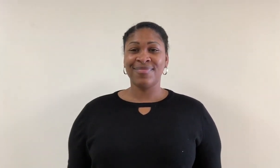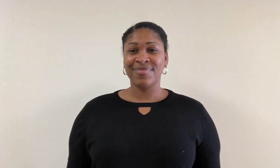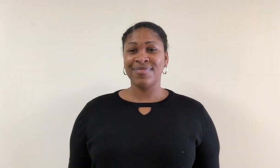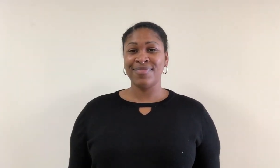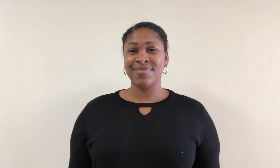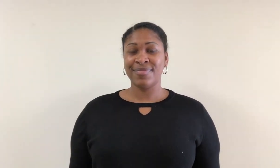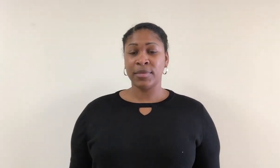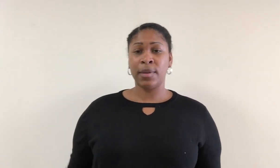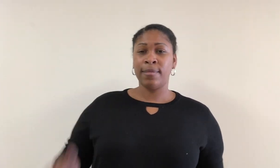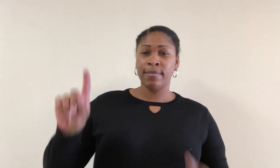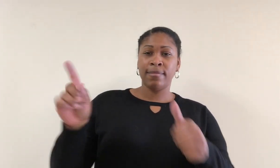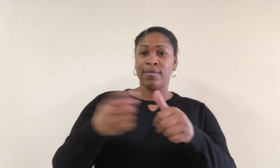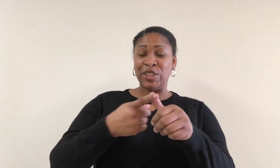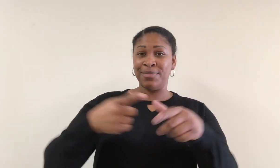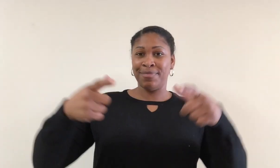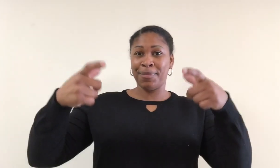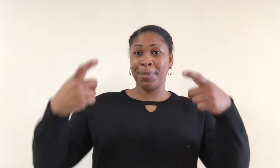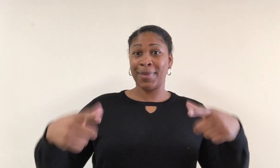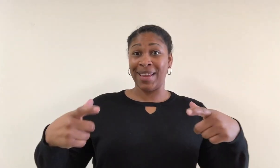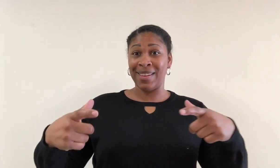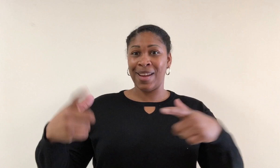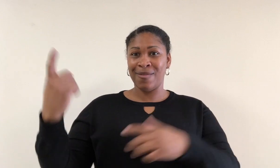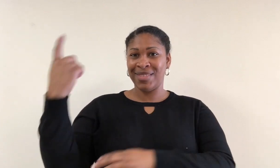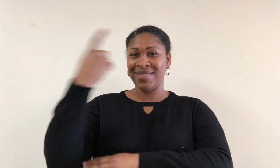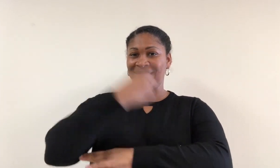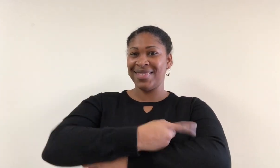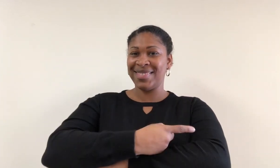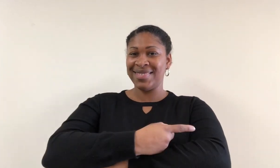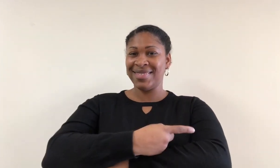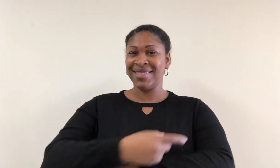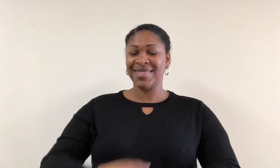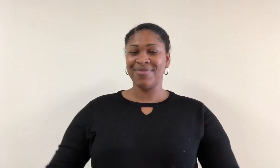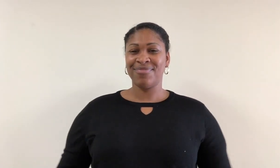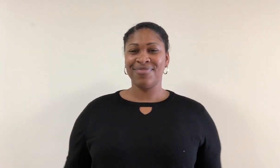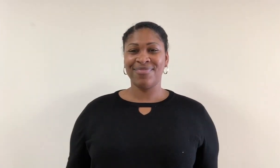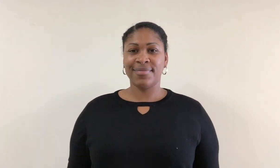The first meal of the day.